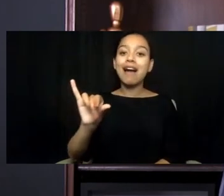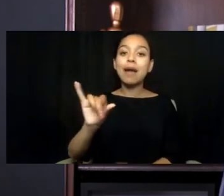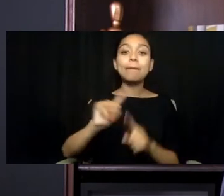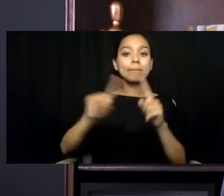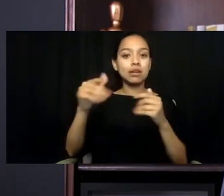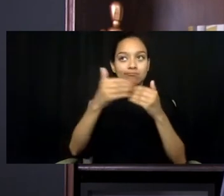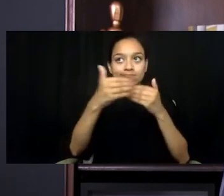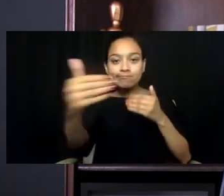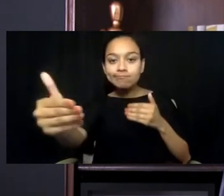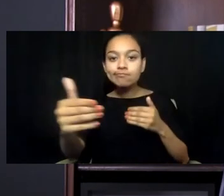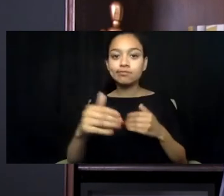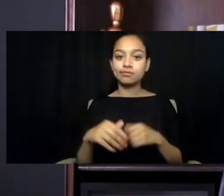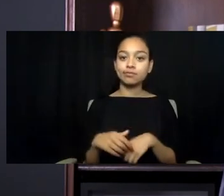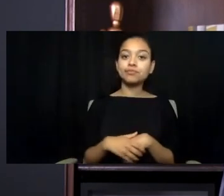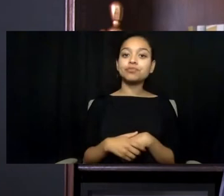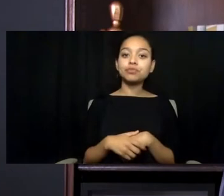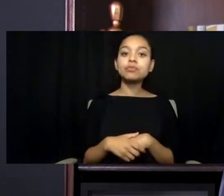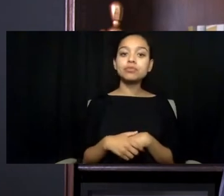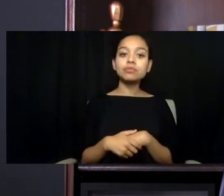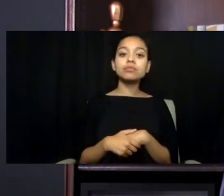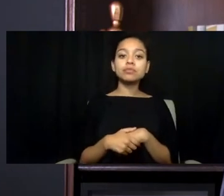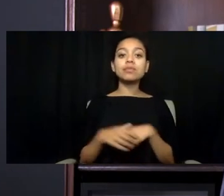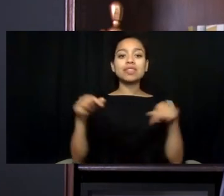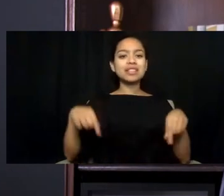This is a once-in-a-generation moment which has the potential